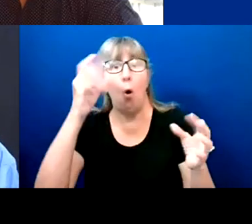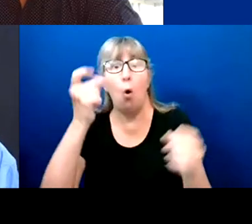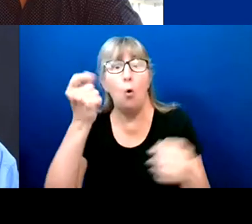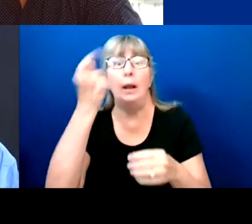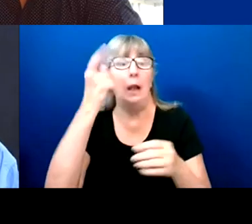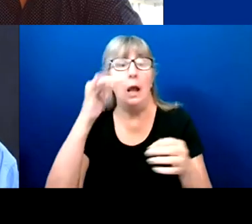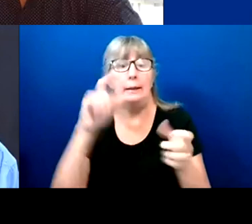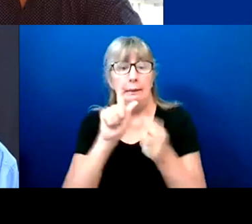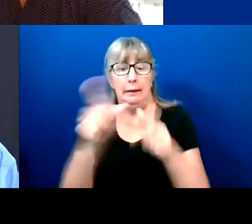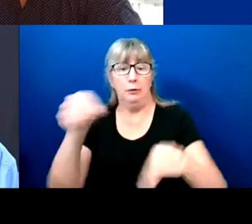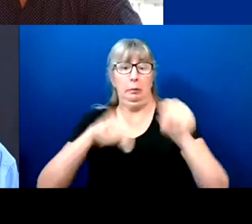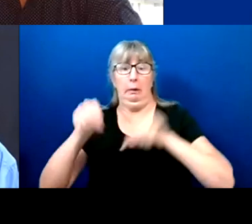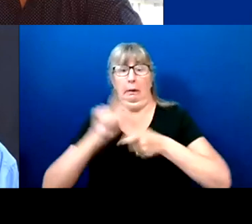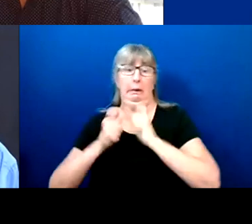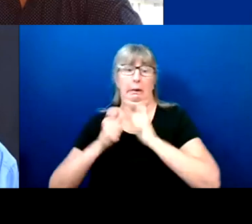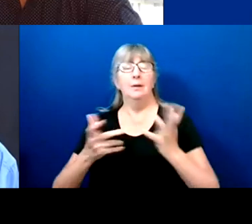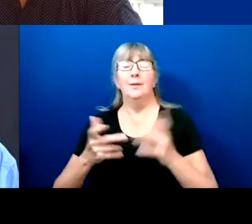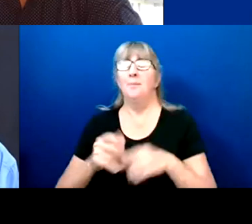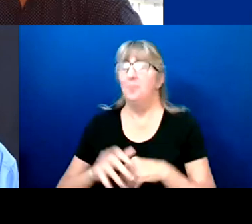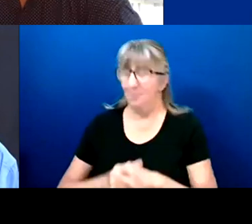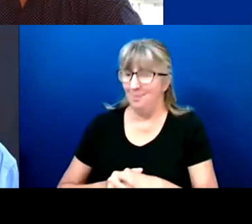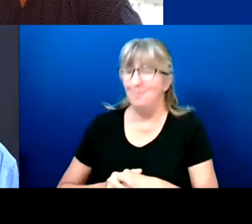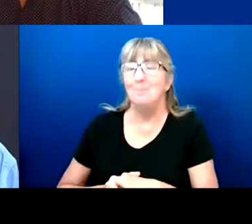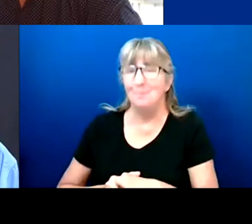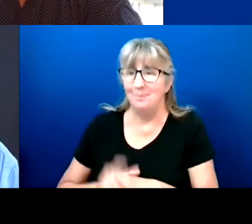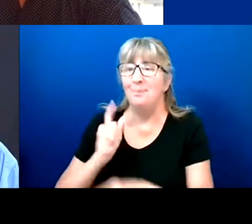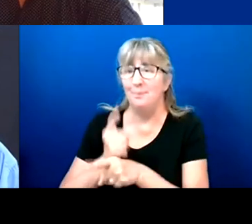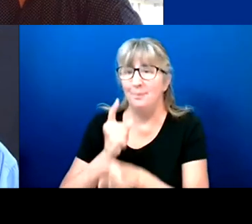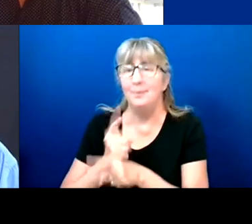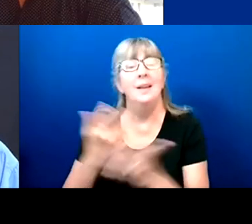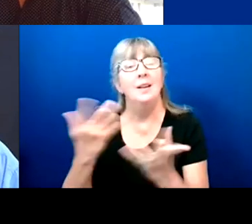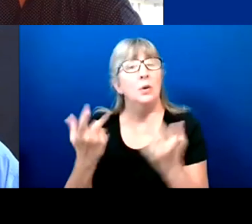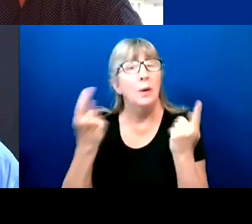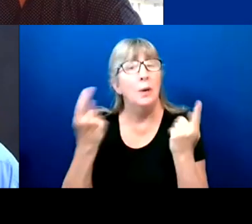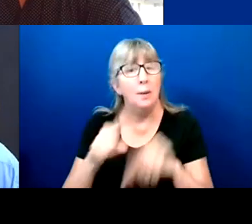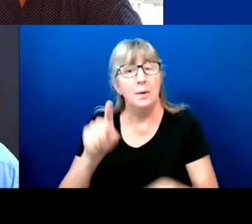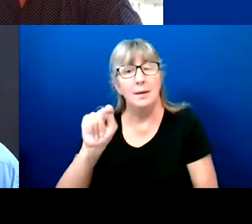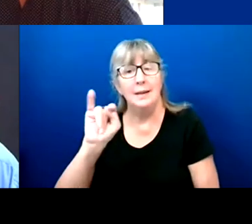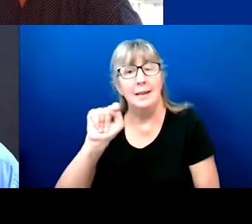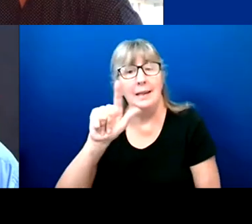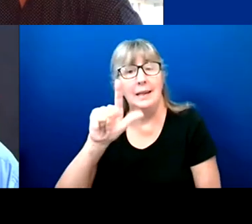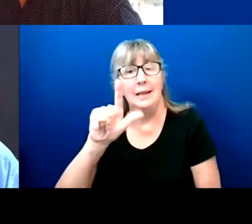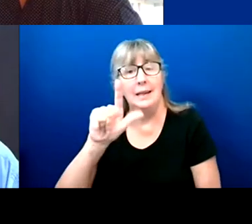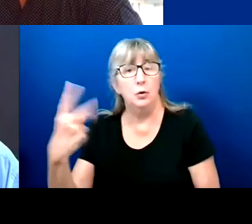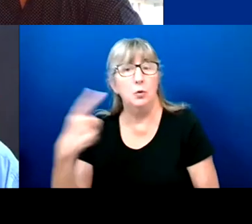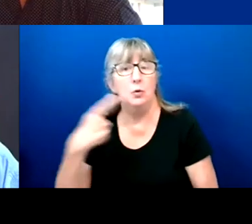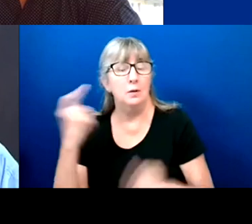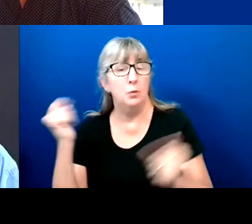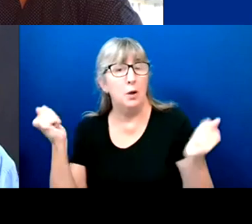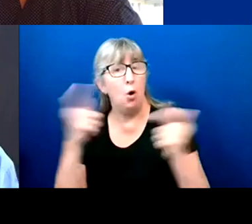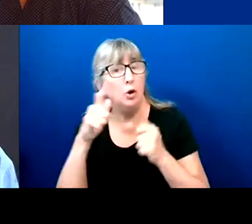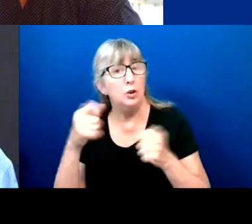Title II says that we all should have public access. So it's already a law.